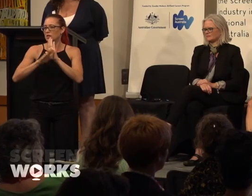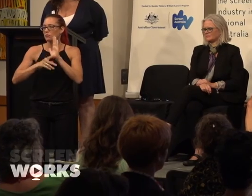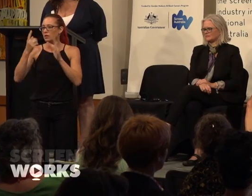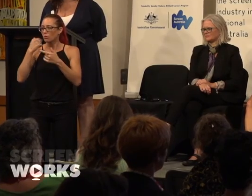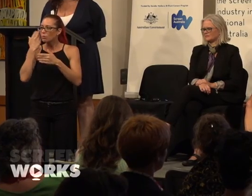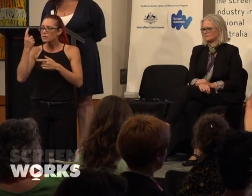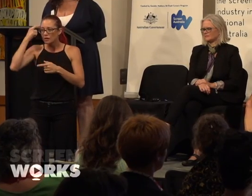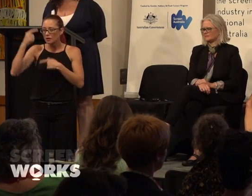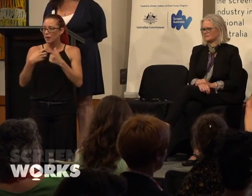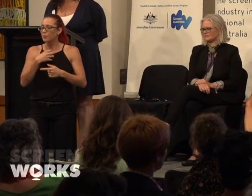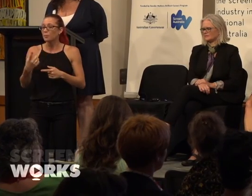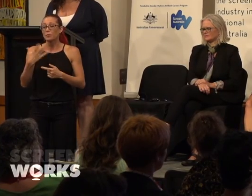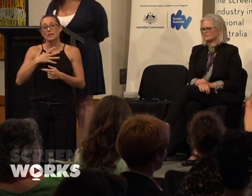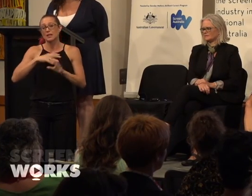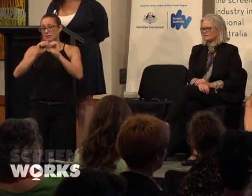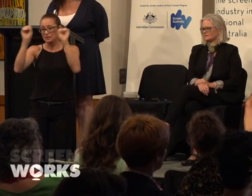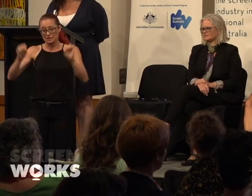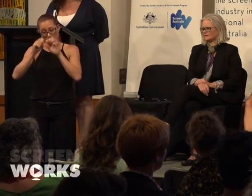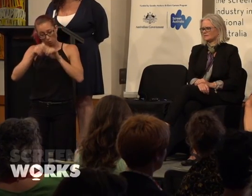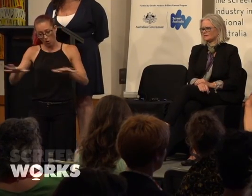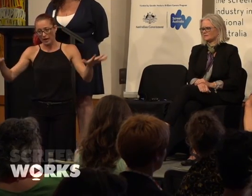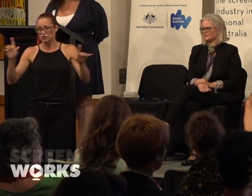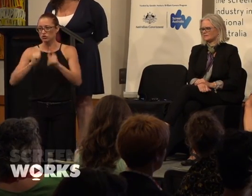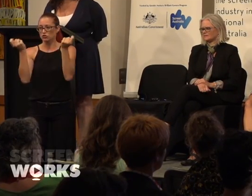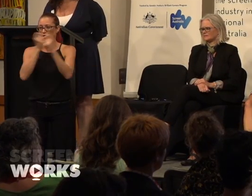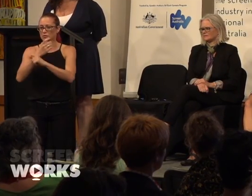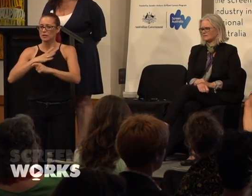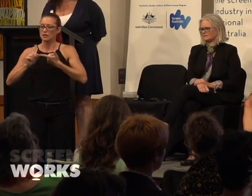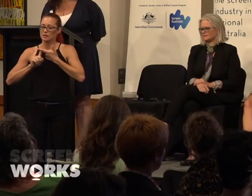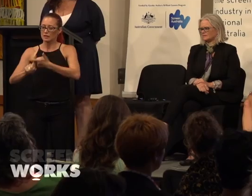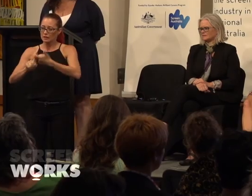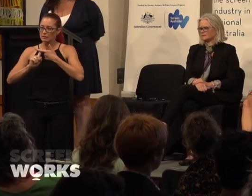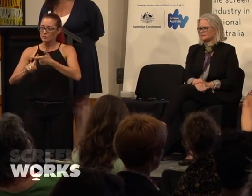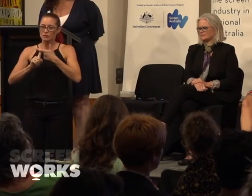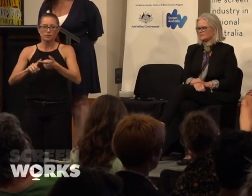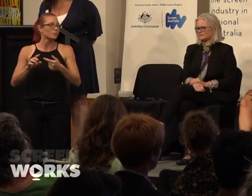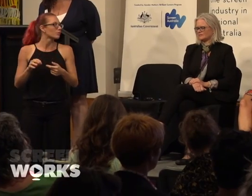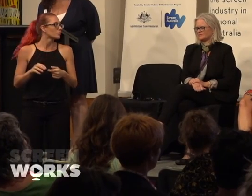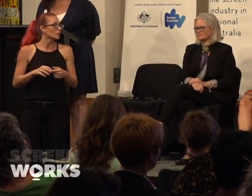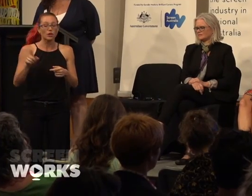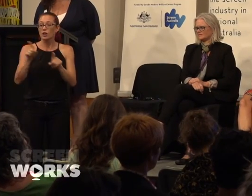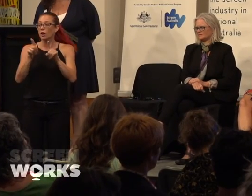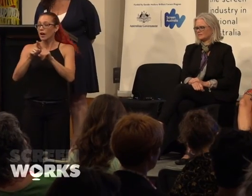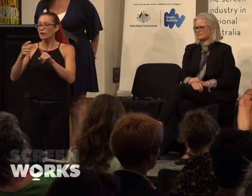to get systemic change because we need it to be ongoing. We need to drop the pebble in the water and it will keep